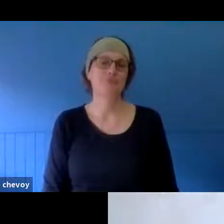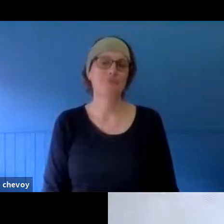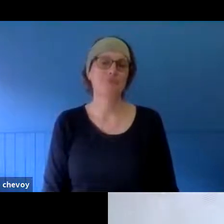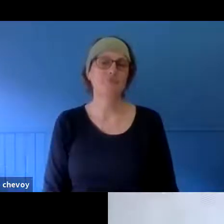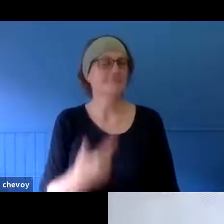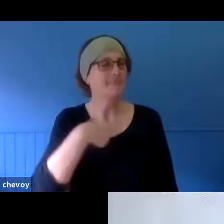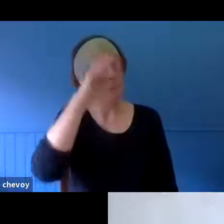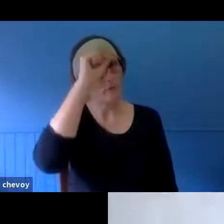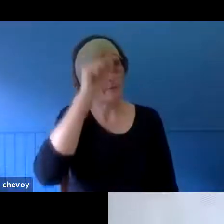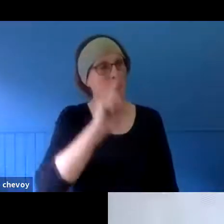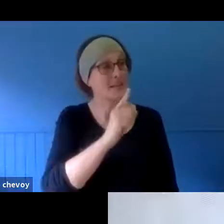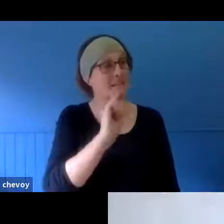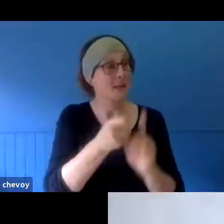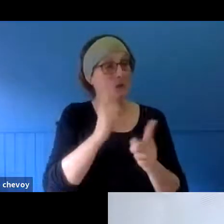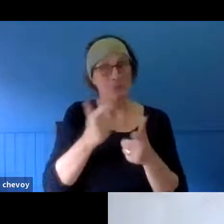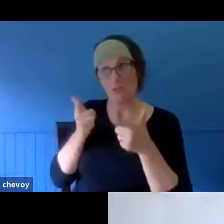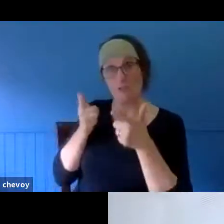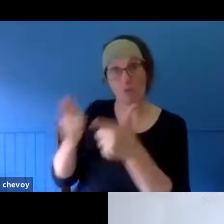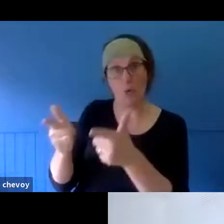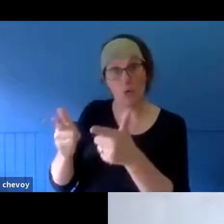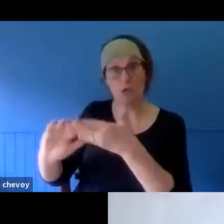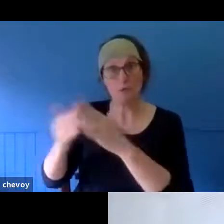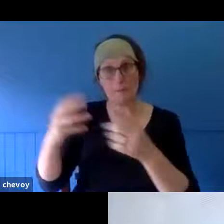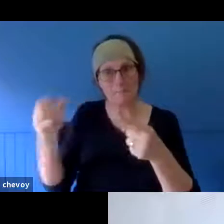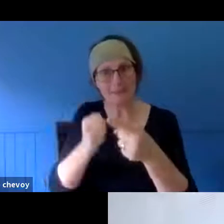process that can work elsewhere doesn't often work in a